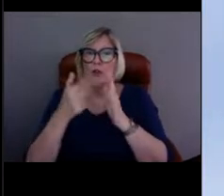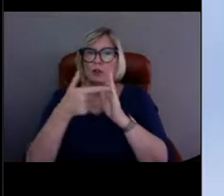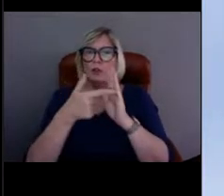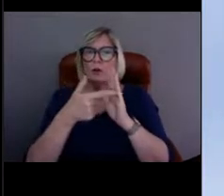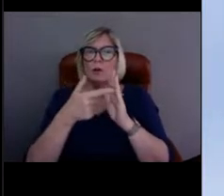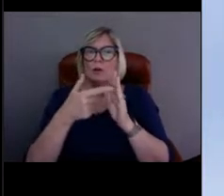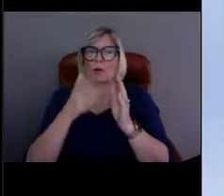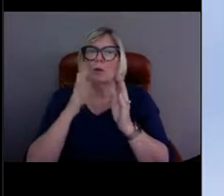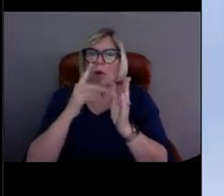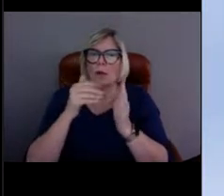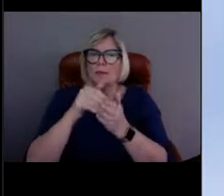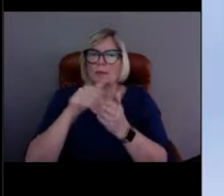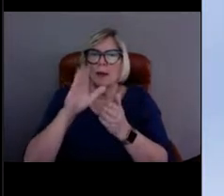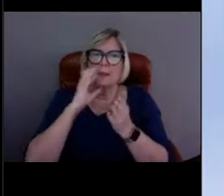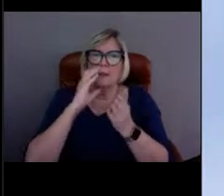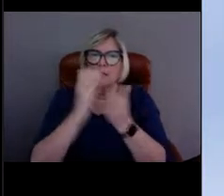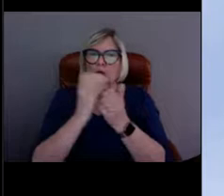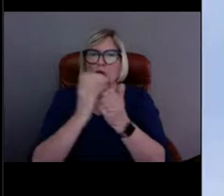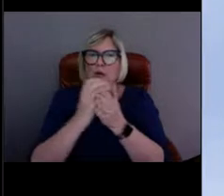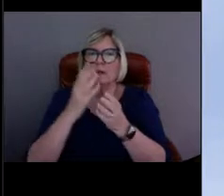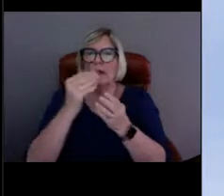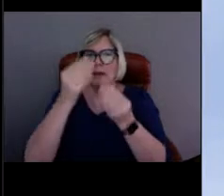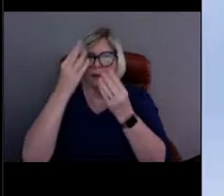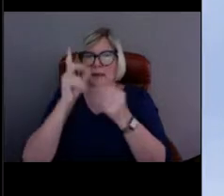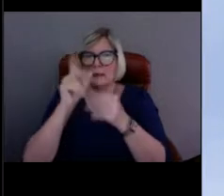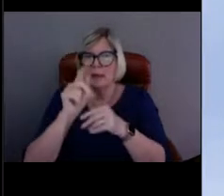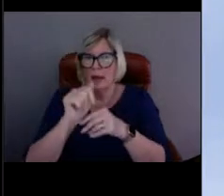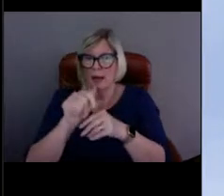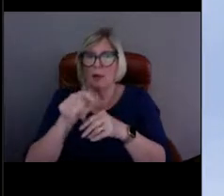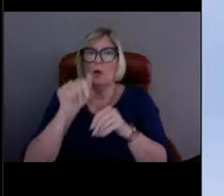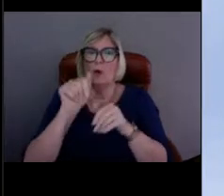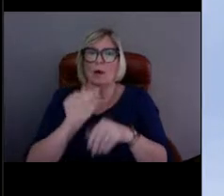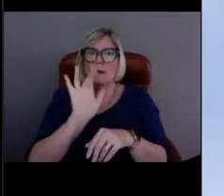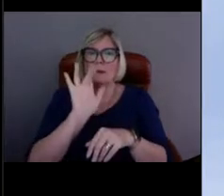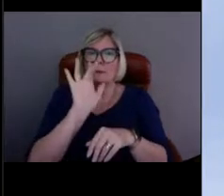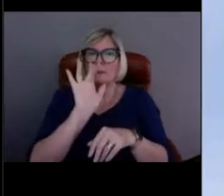You can click on one buoy, as circled in the red.